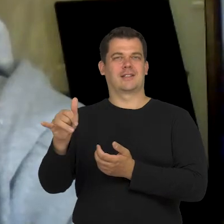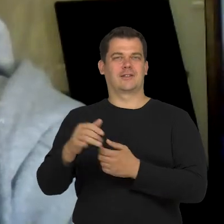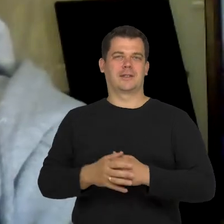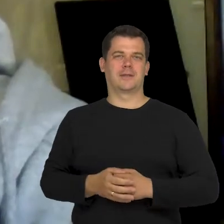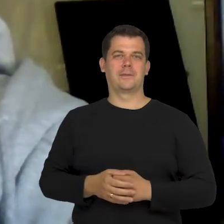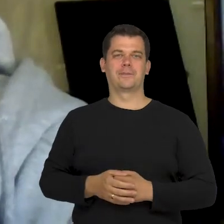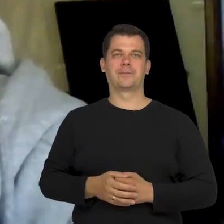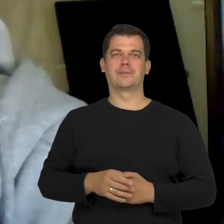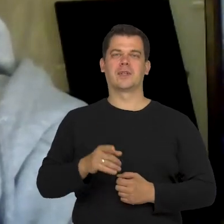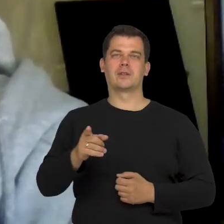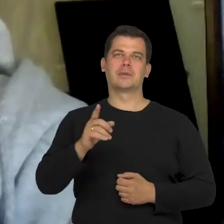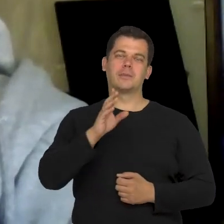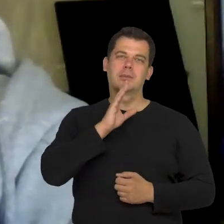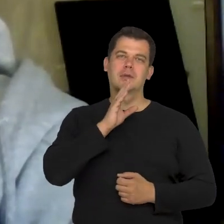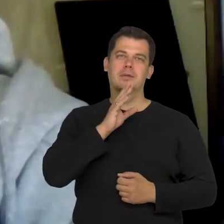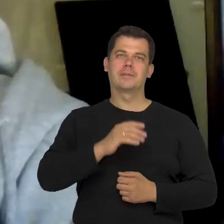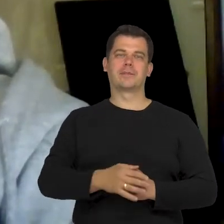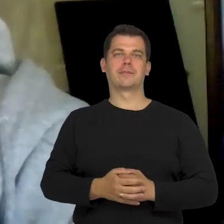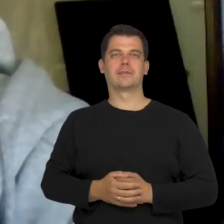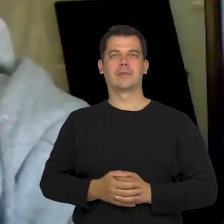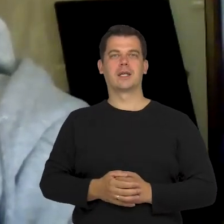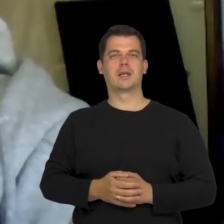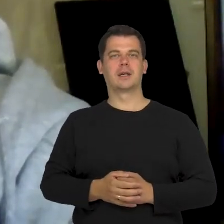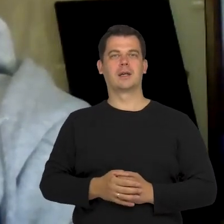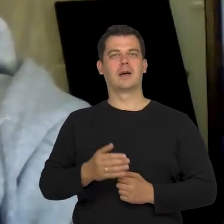So that's what I wanted to say because, as I said,